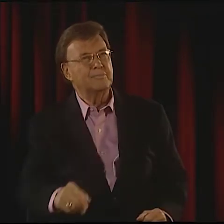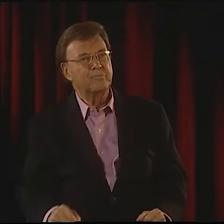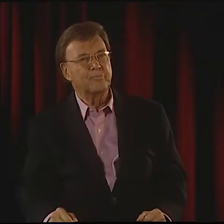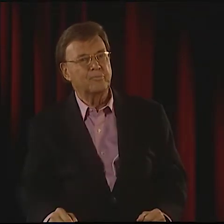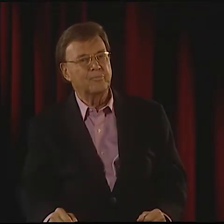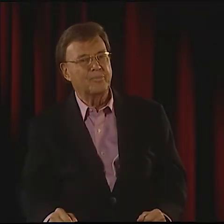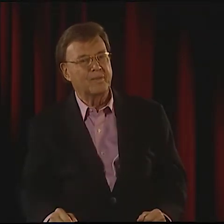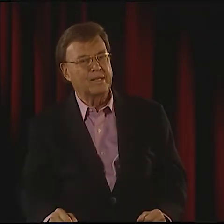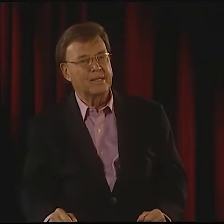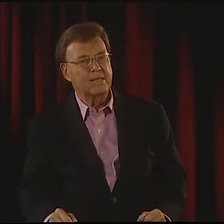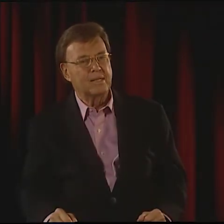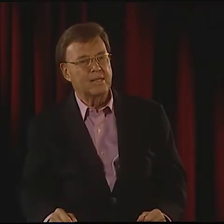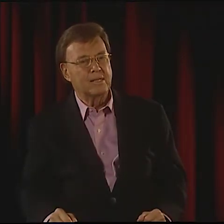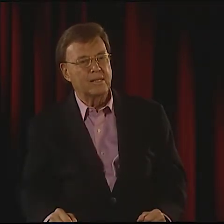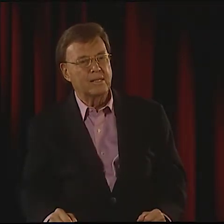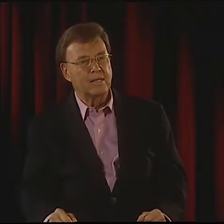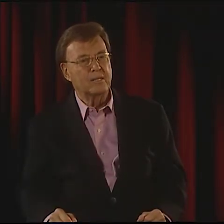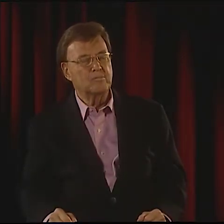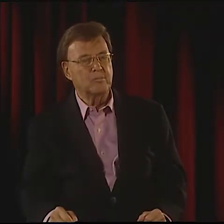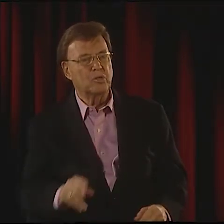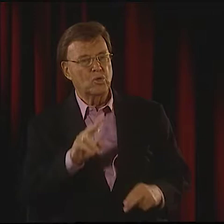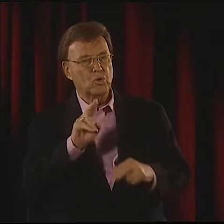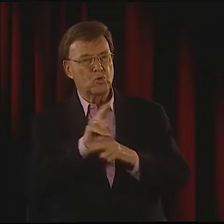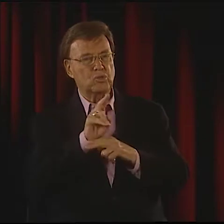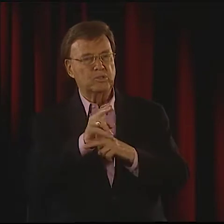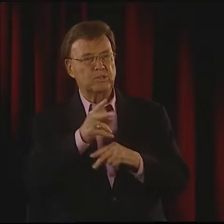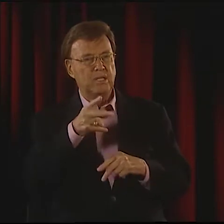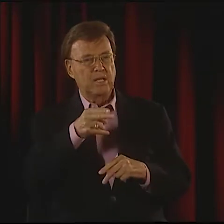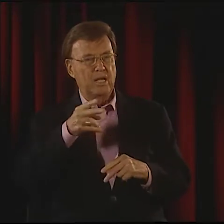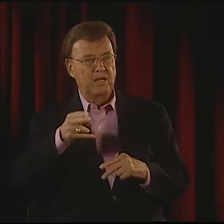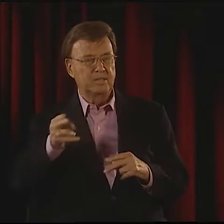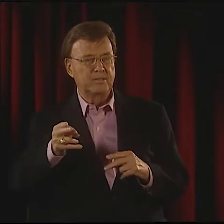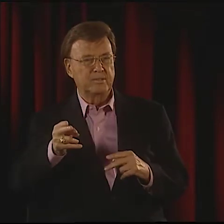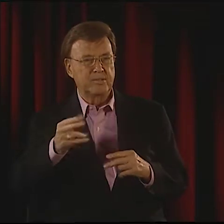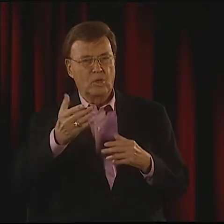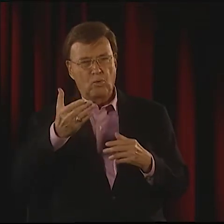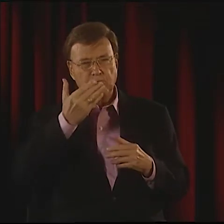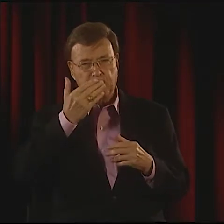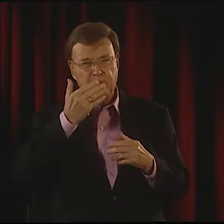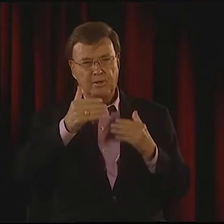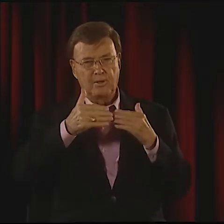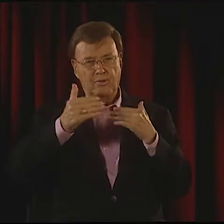YOU KNOW, IF YOU'VE SEEN IT, PEOPLE DON'T WANT TO SEE IT AGAIN.